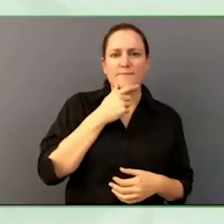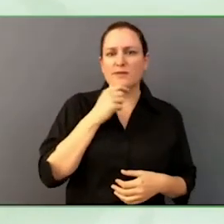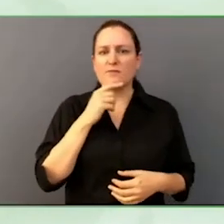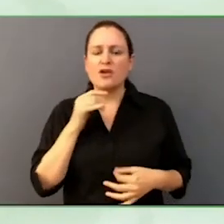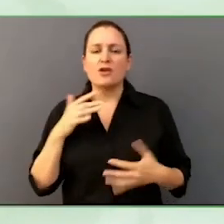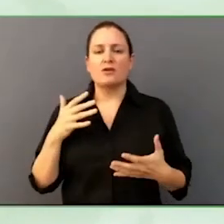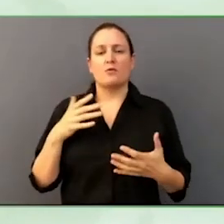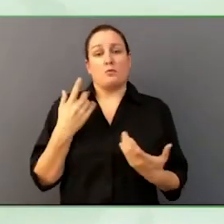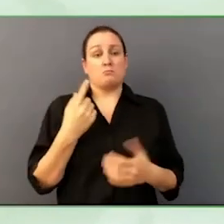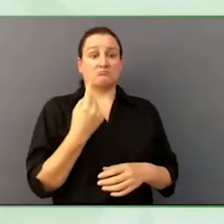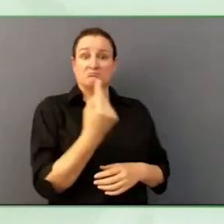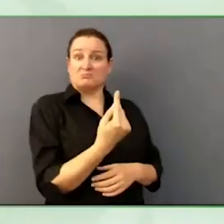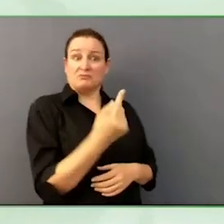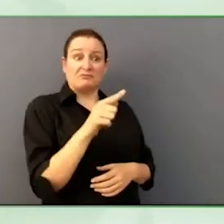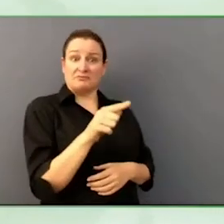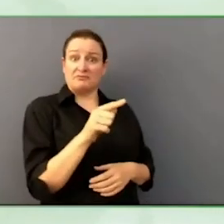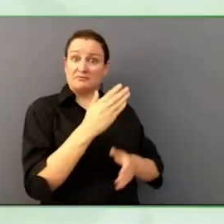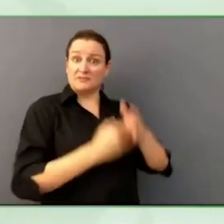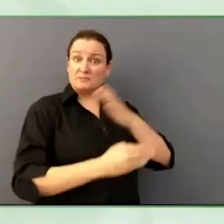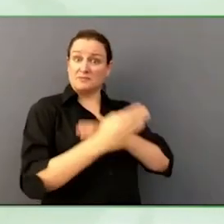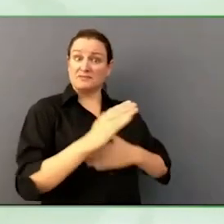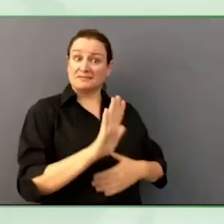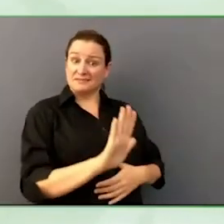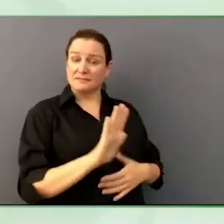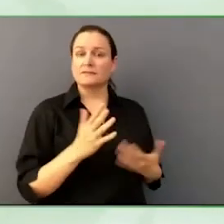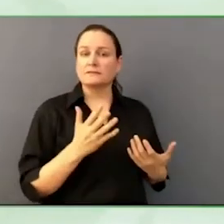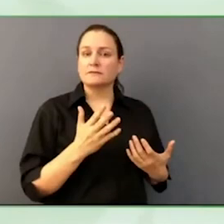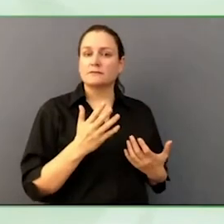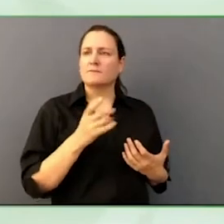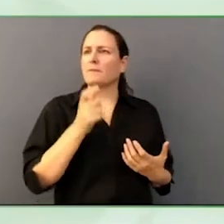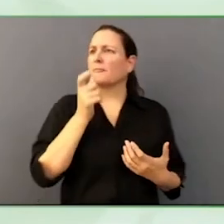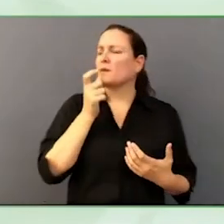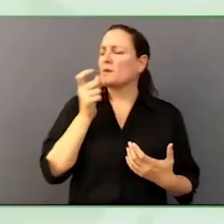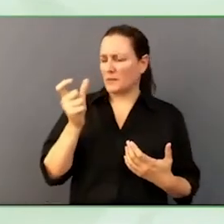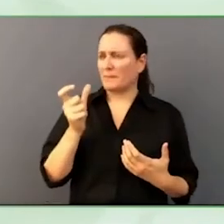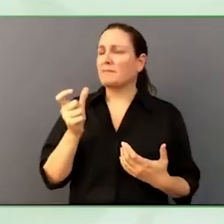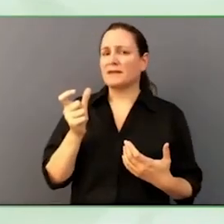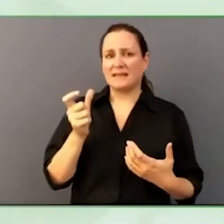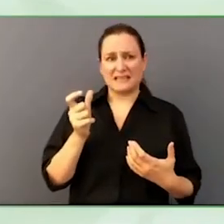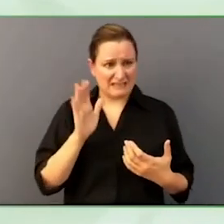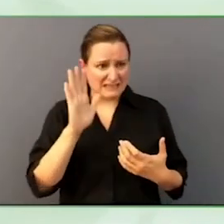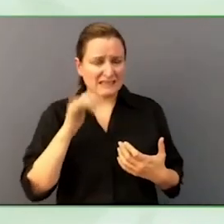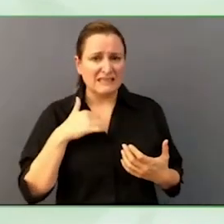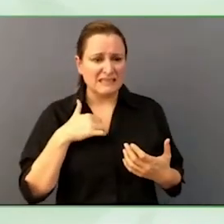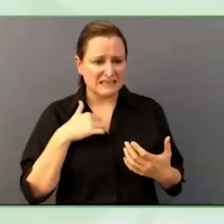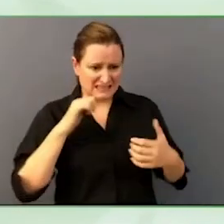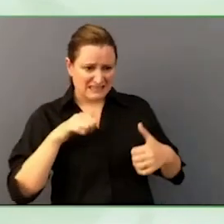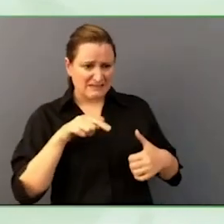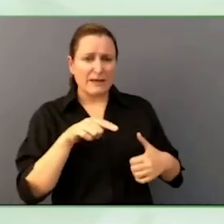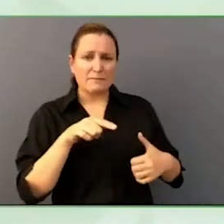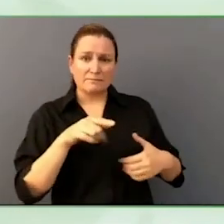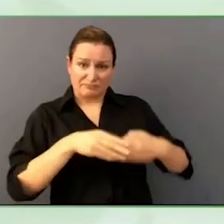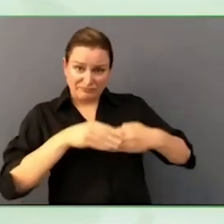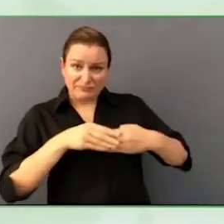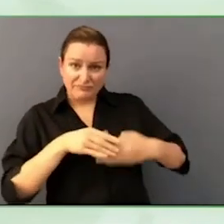can I shake your hand? Can I say this? Can I ask that question? How would you like to be identified? Exactly.